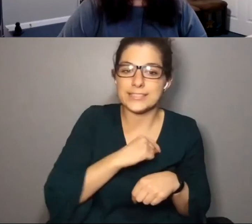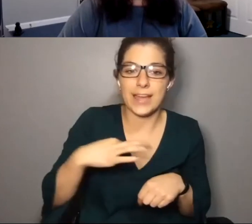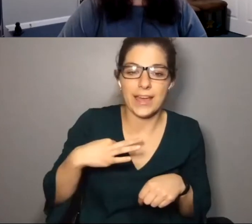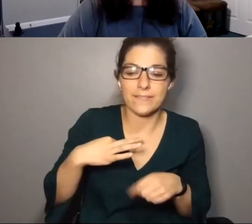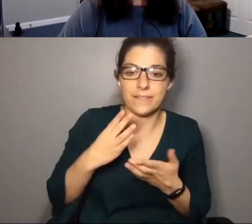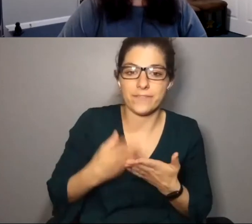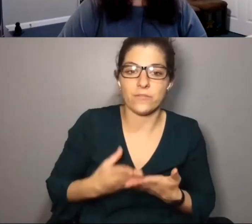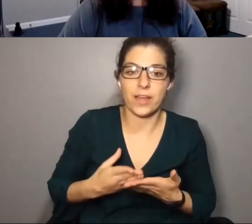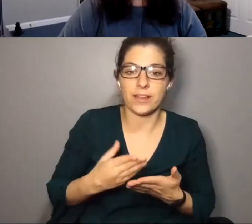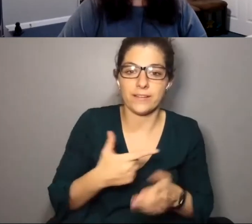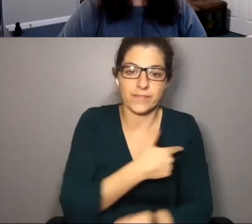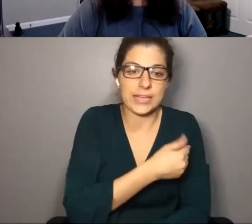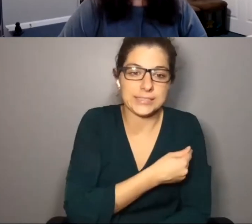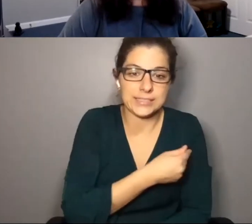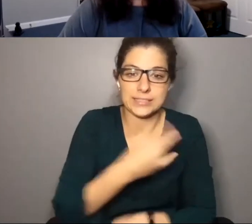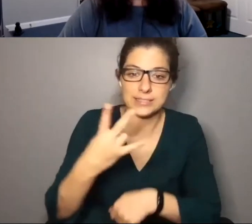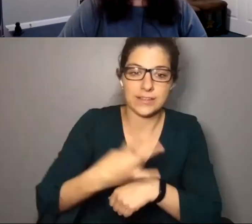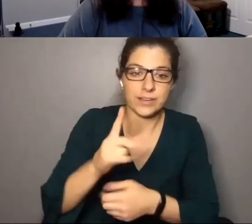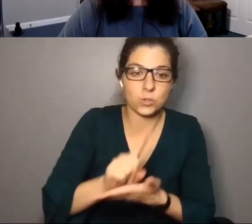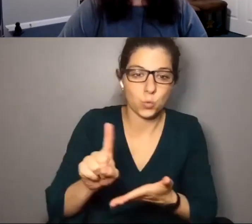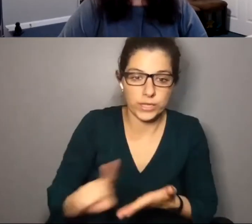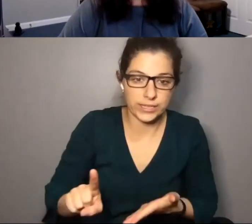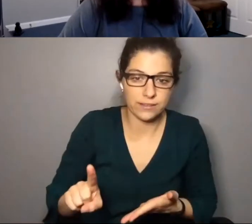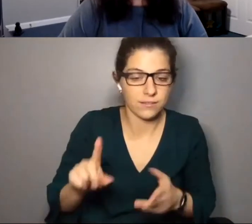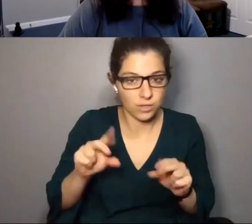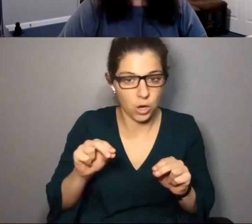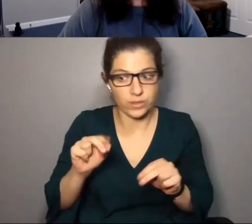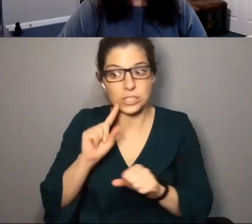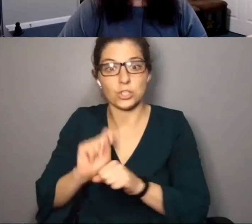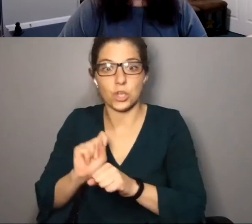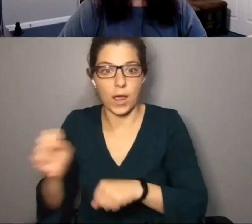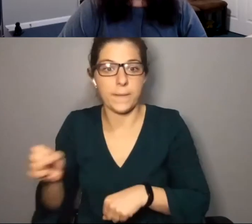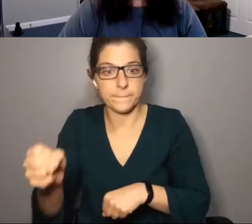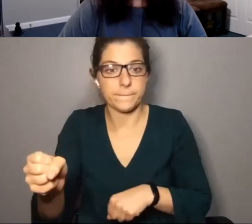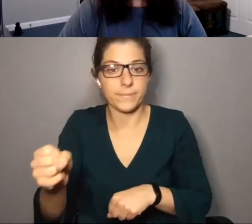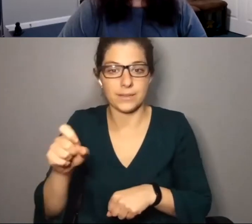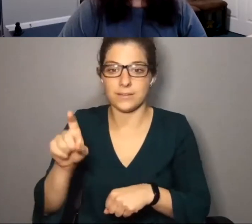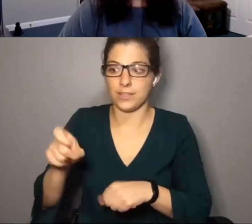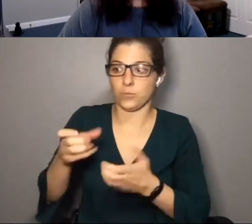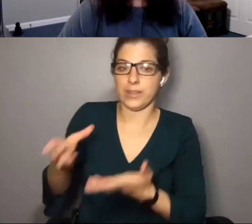verifying vaccines seven days a week randomly. Like , this is actually a job now that needs to exist at Gibney